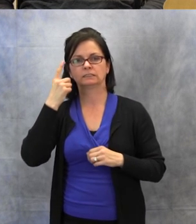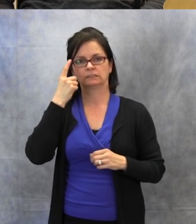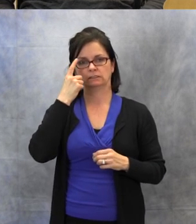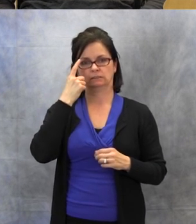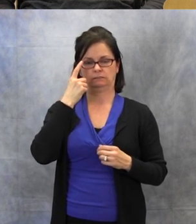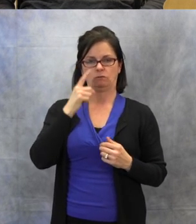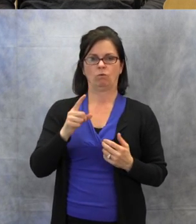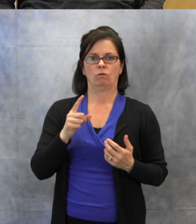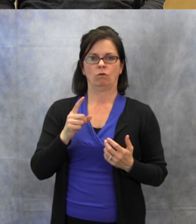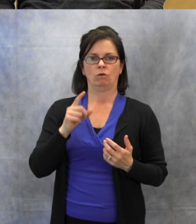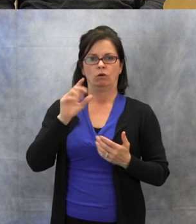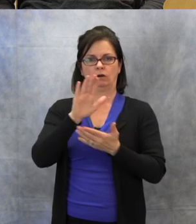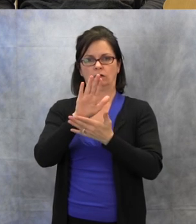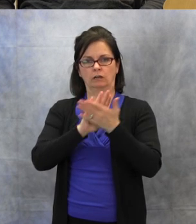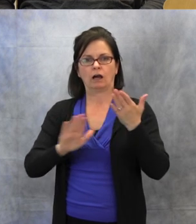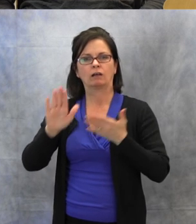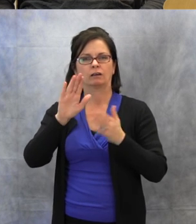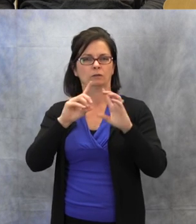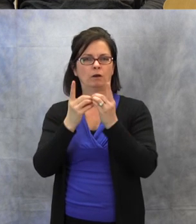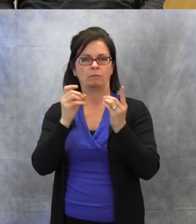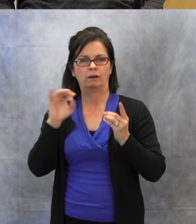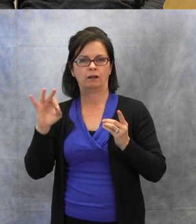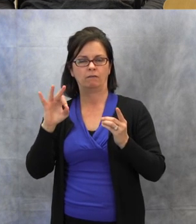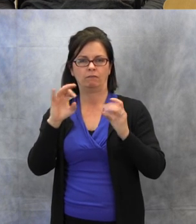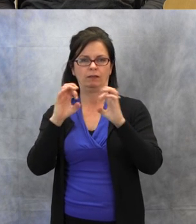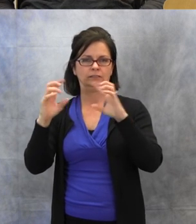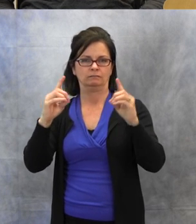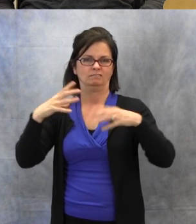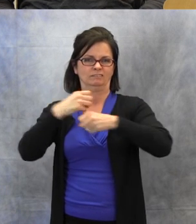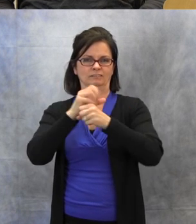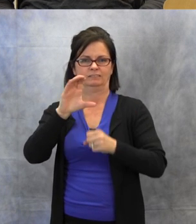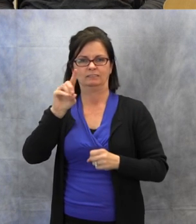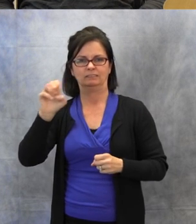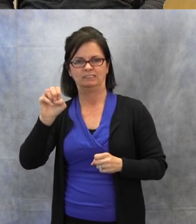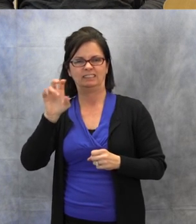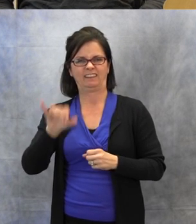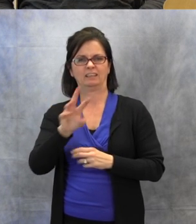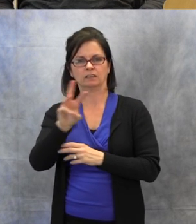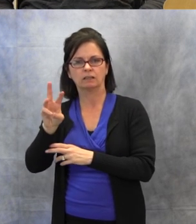the IEP accommodation form, and then where I took